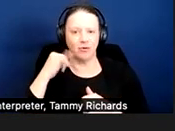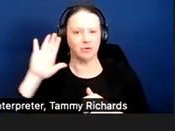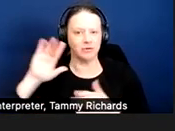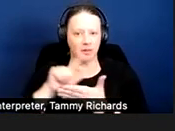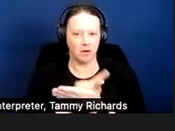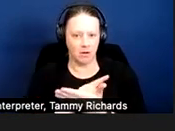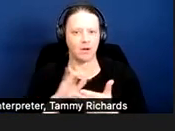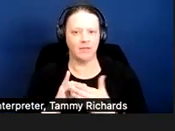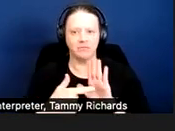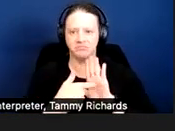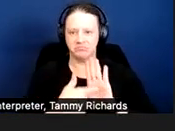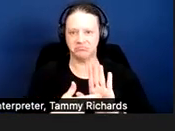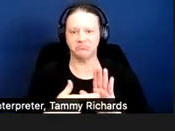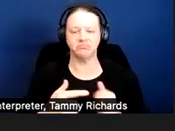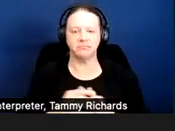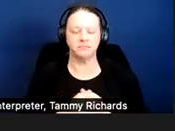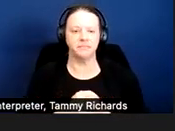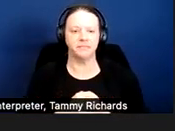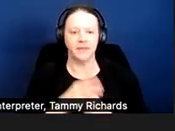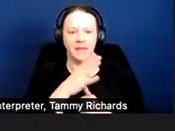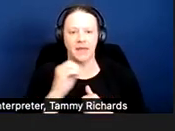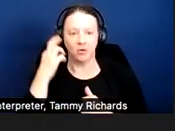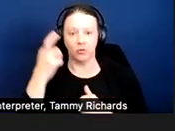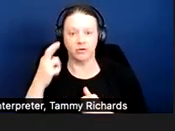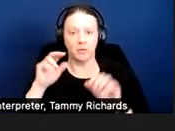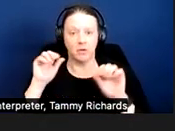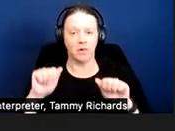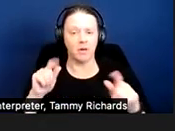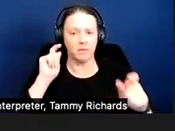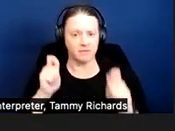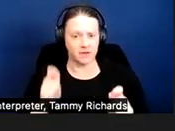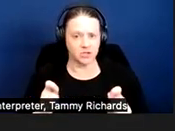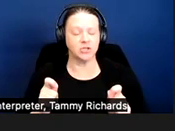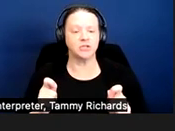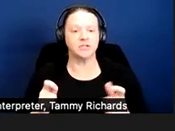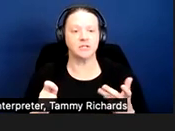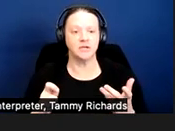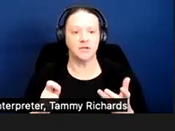address those things. And reasonable modifications, the provisions of the regulations on reasonable modifications